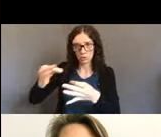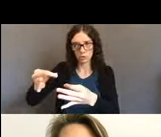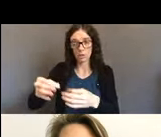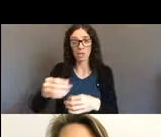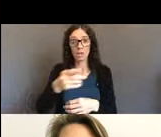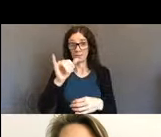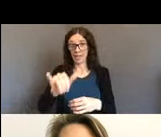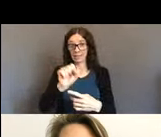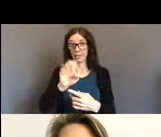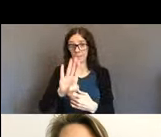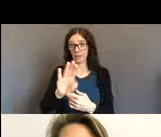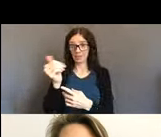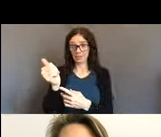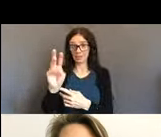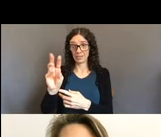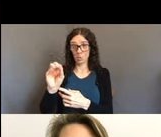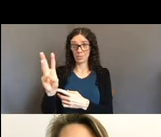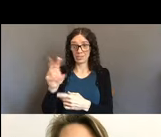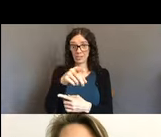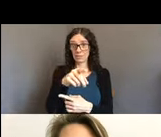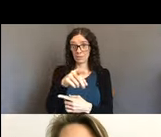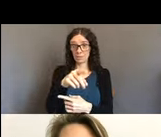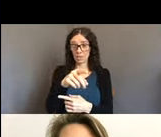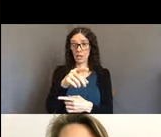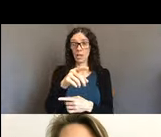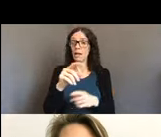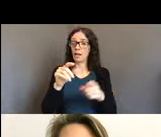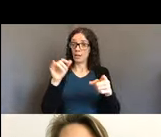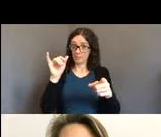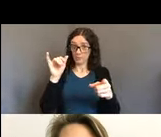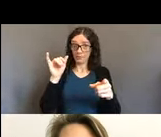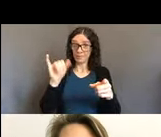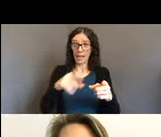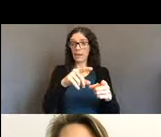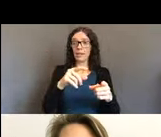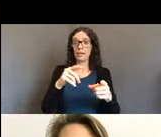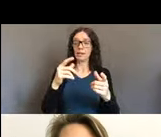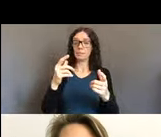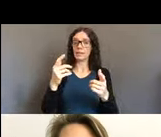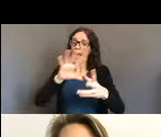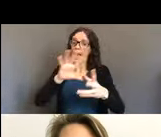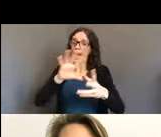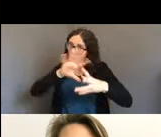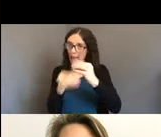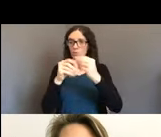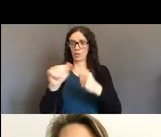the amazing and wonderful modifications and accommodations that already exist within the Americans with Disabilities Act,